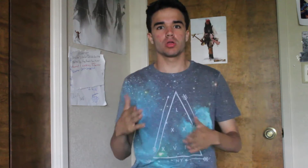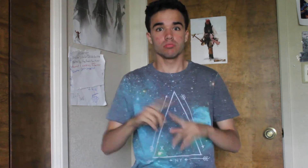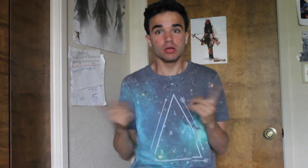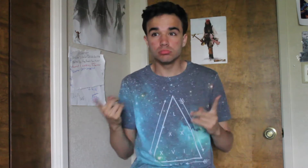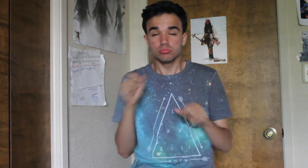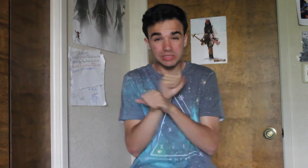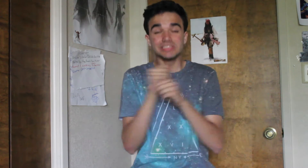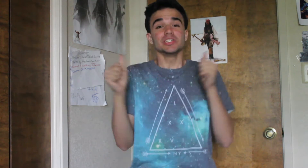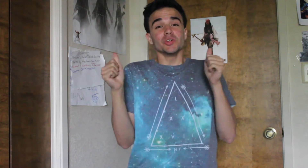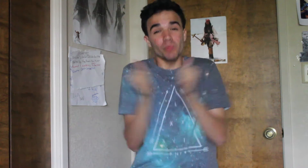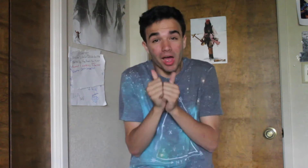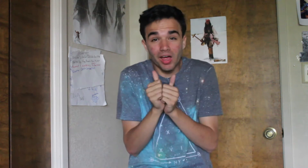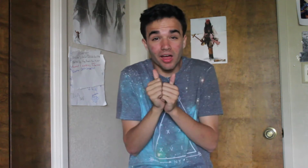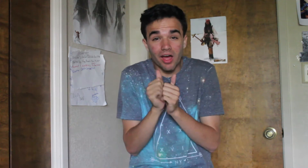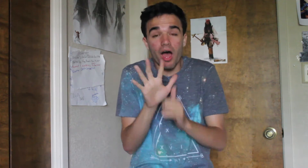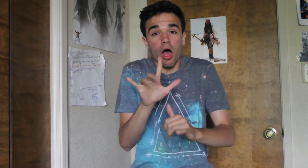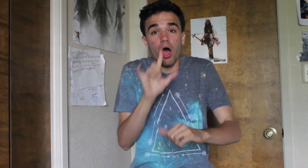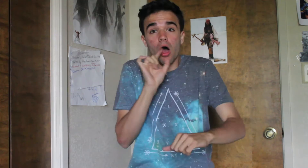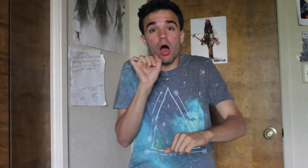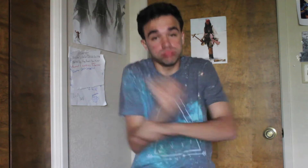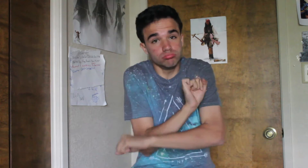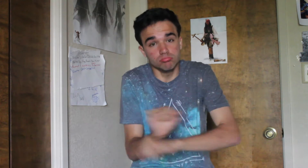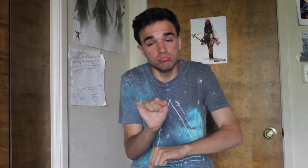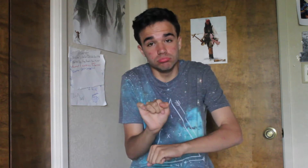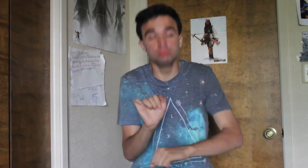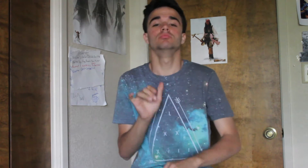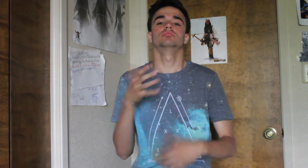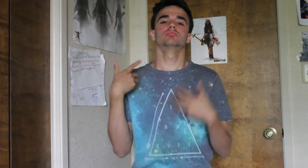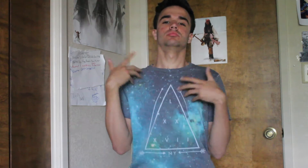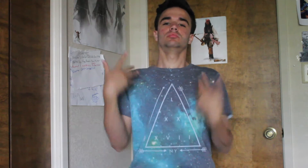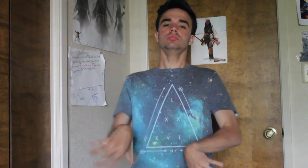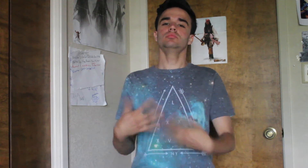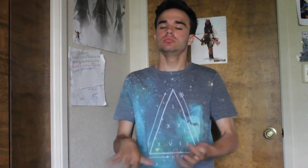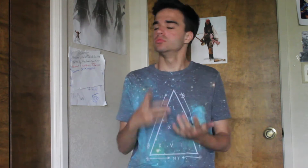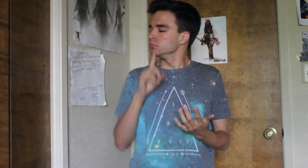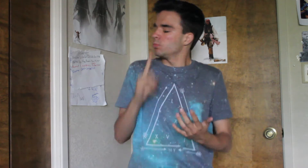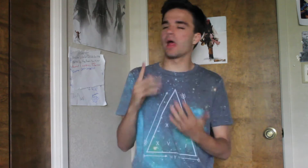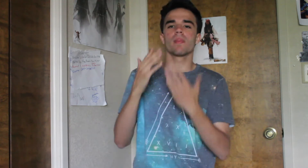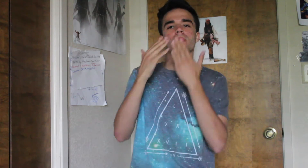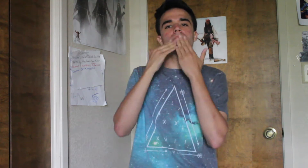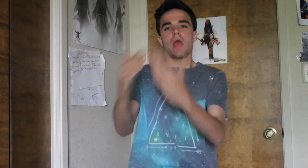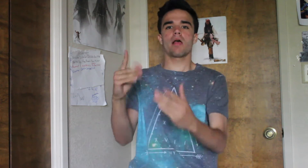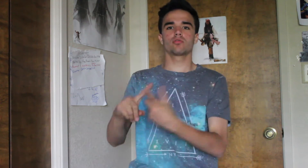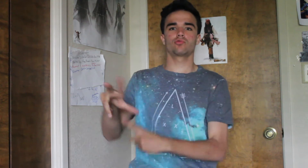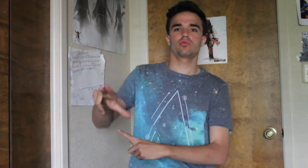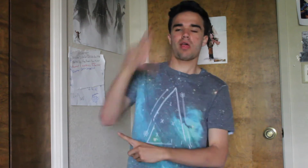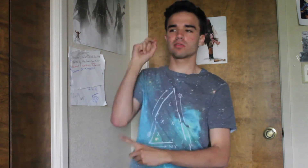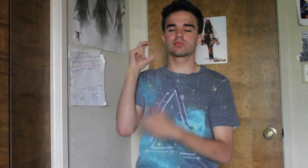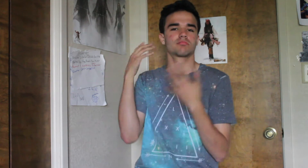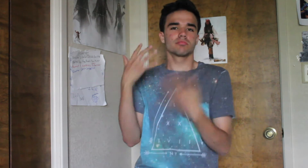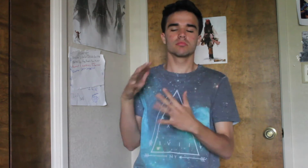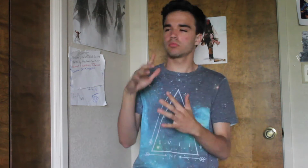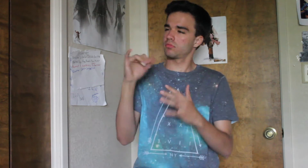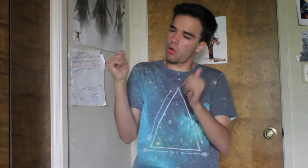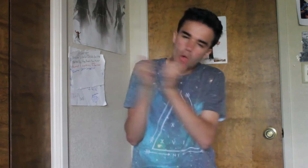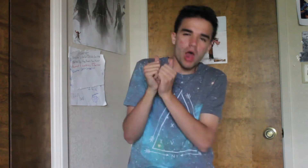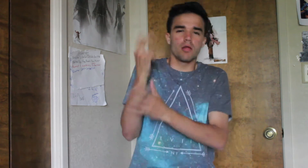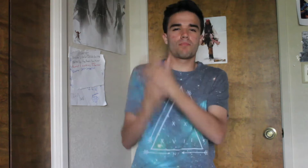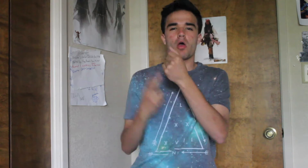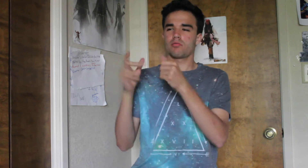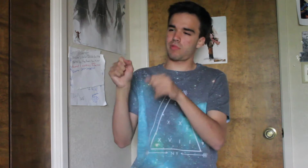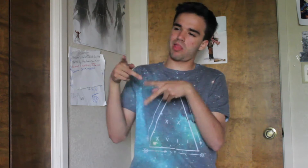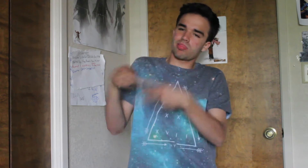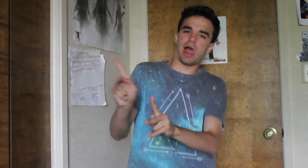I really thanks so much to Tyler Youtube. He was allow with him that is AWESOME!!